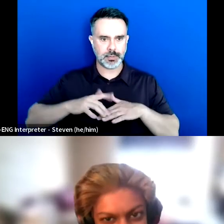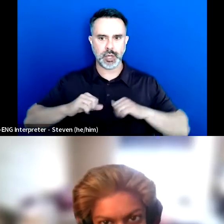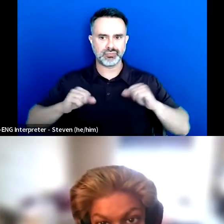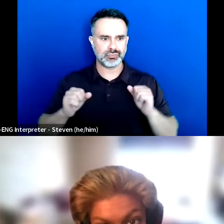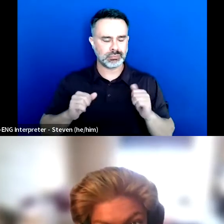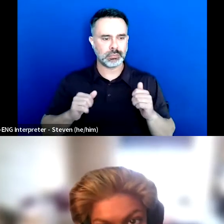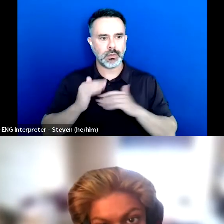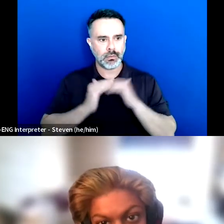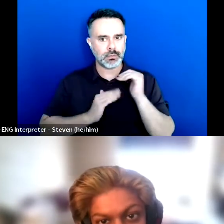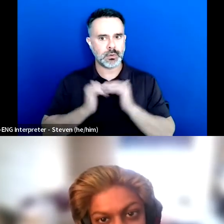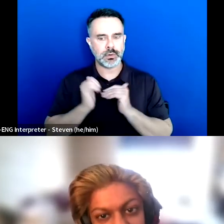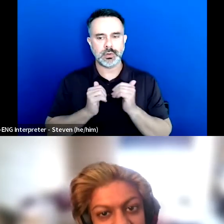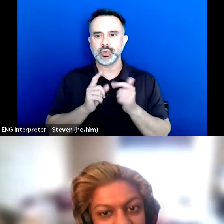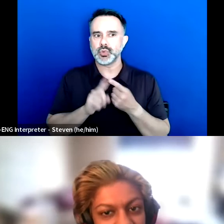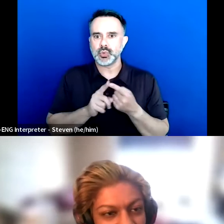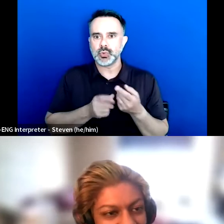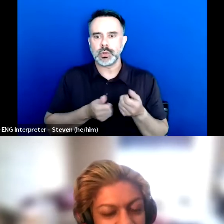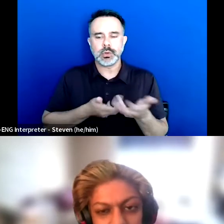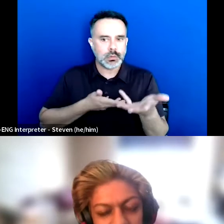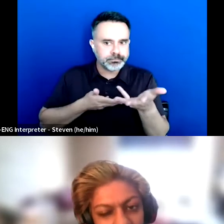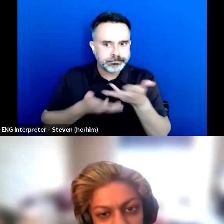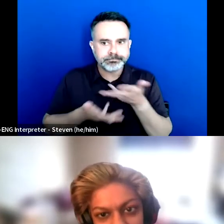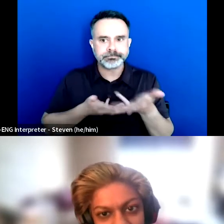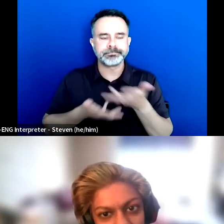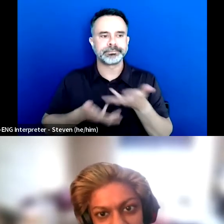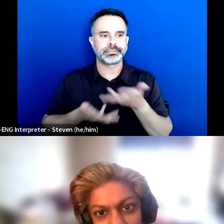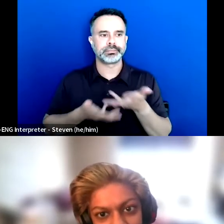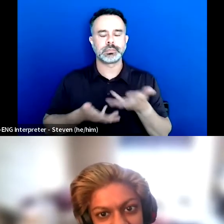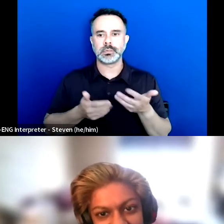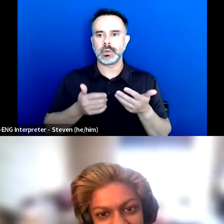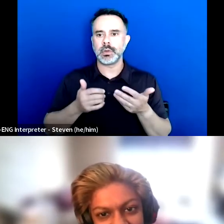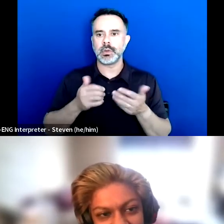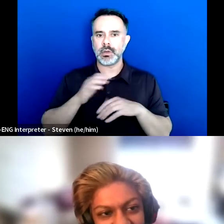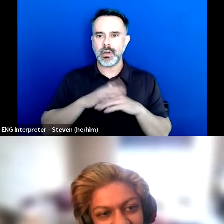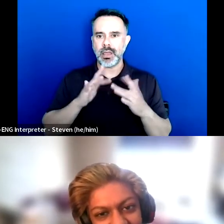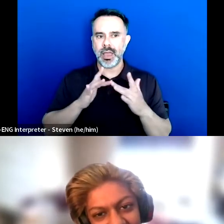because everything is so shortened, and with character limits and all of these things.